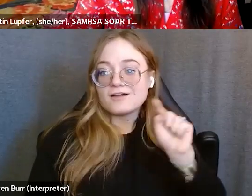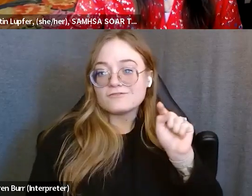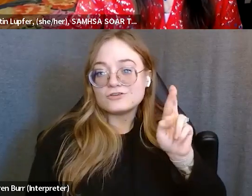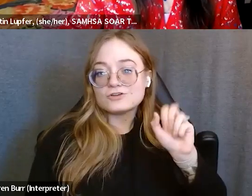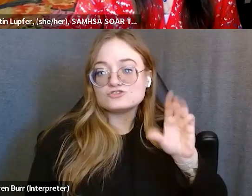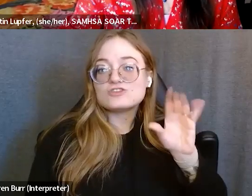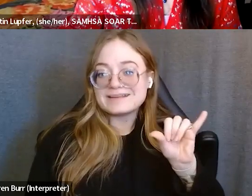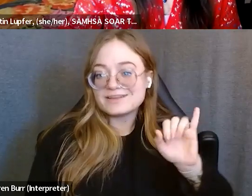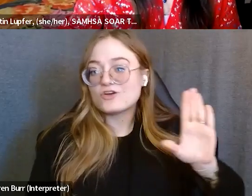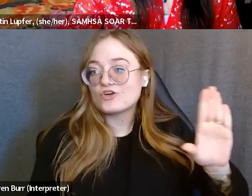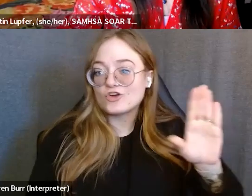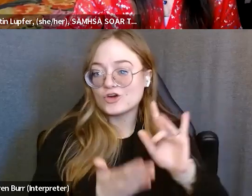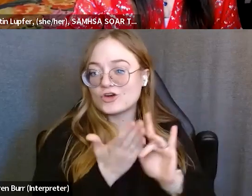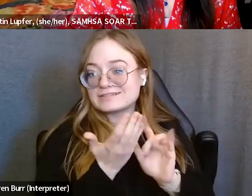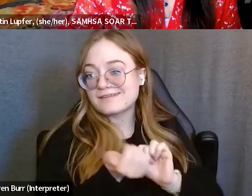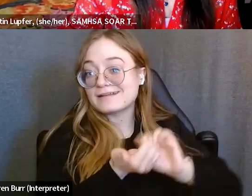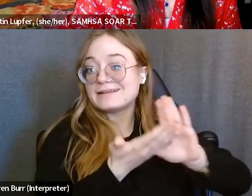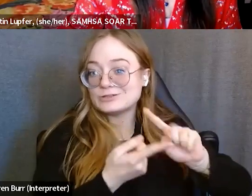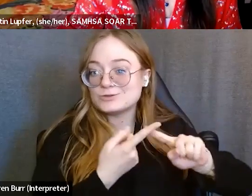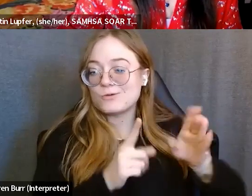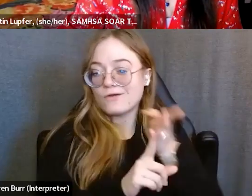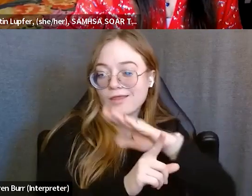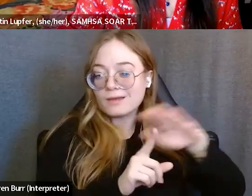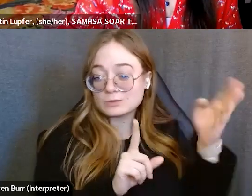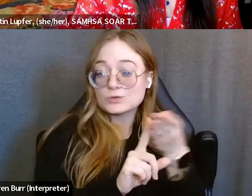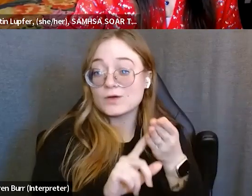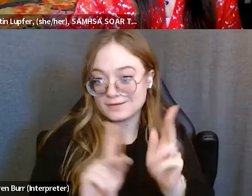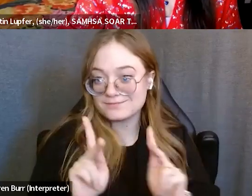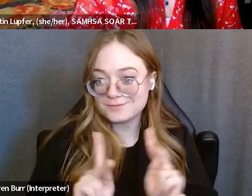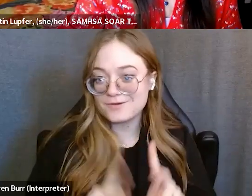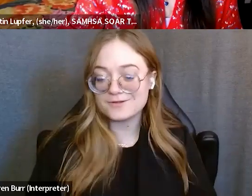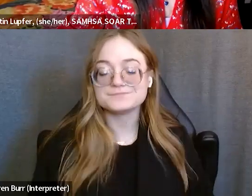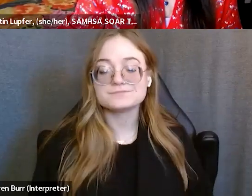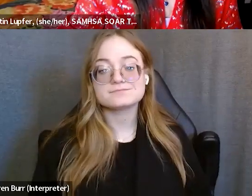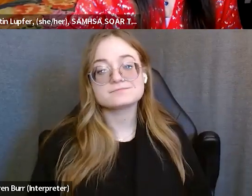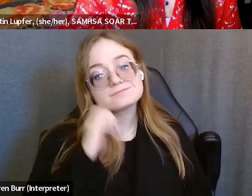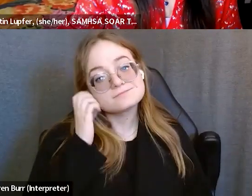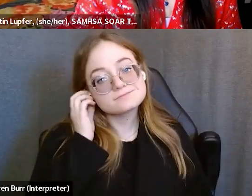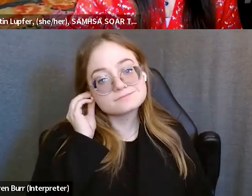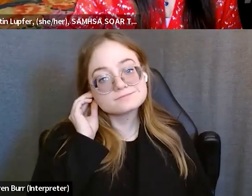to kind of really persuade people. And I think that also, thinking about the benefits of being